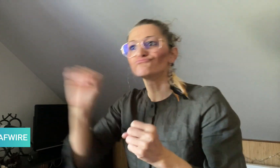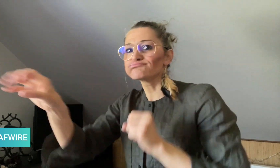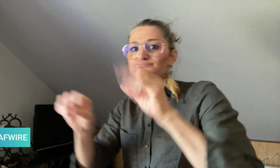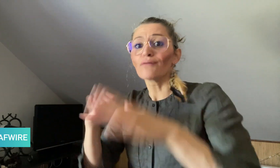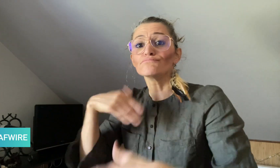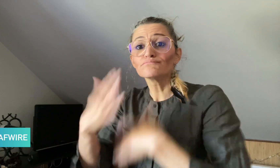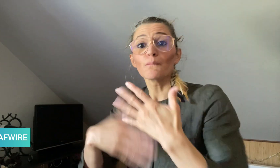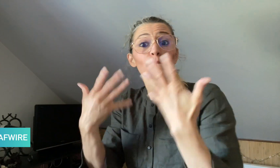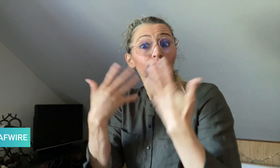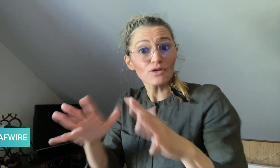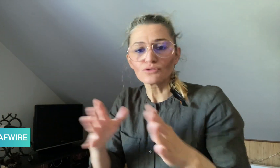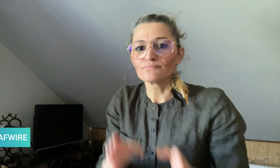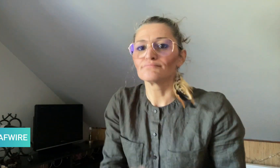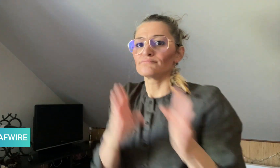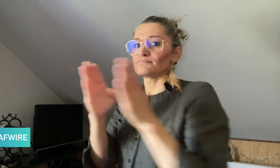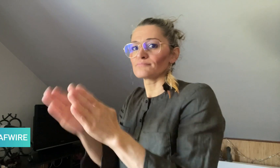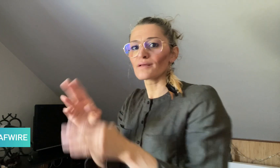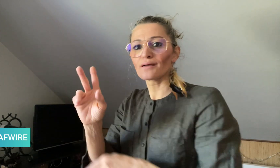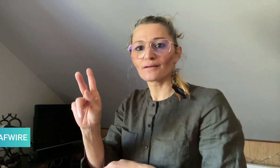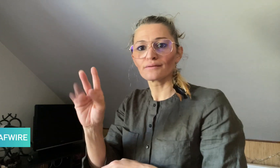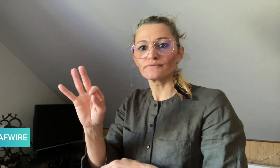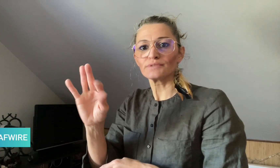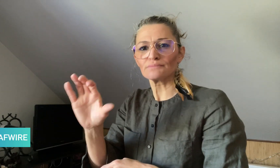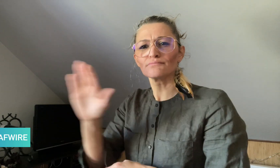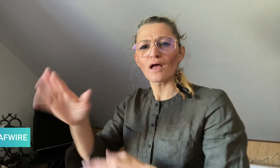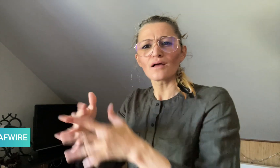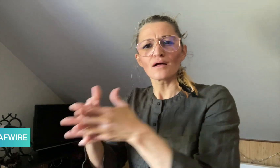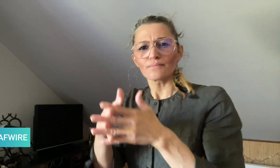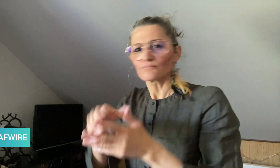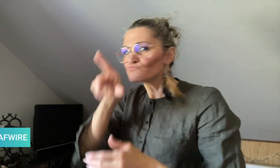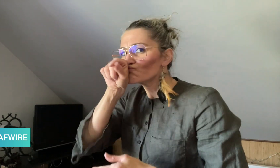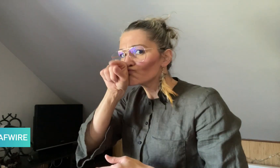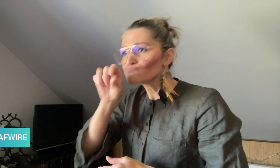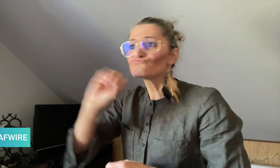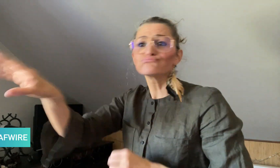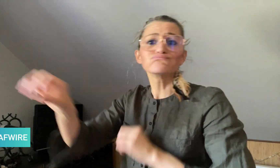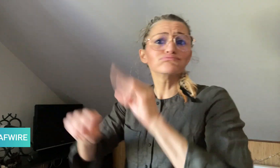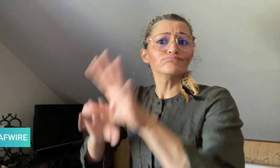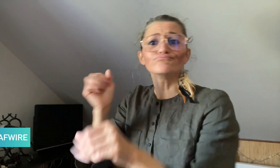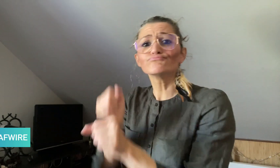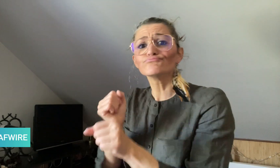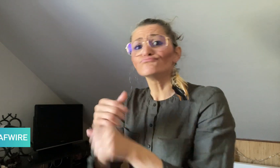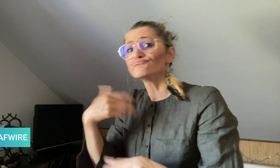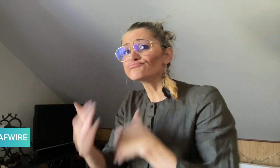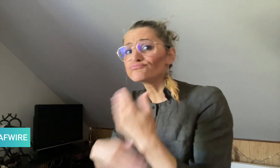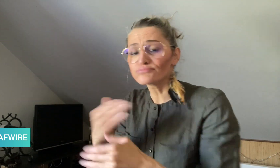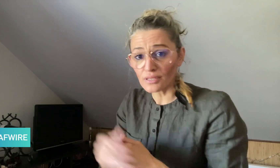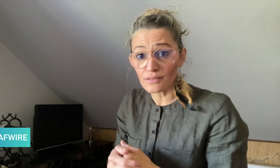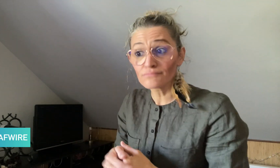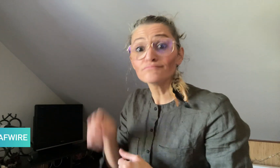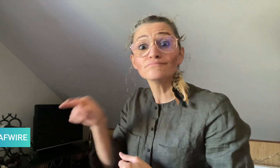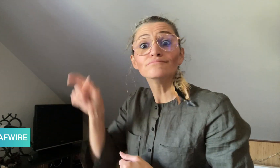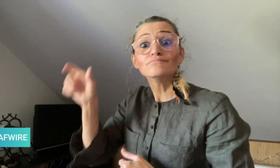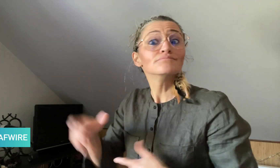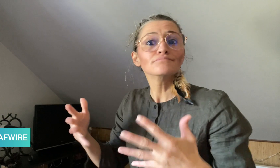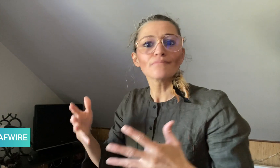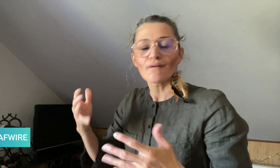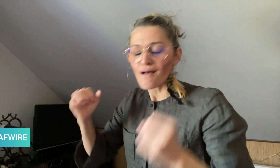successfully received a heavy vehicle driving